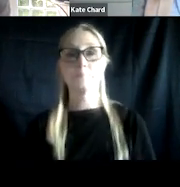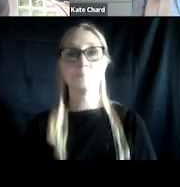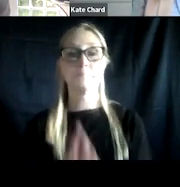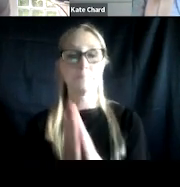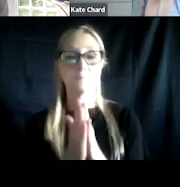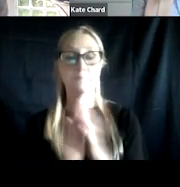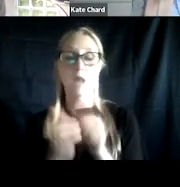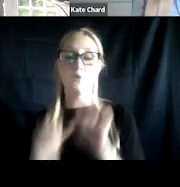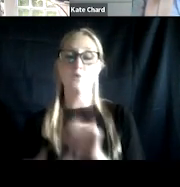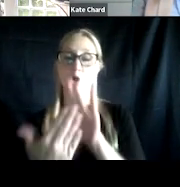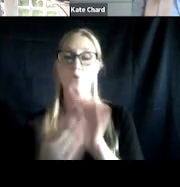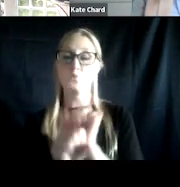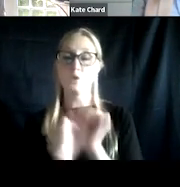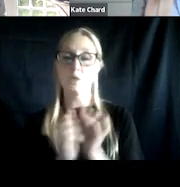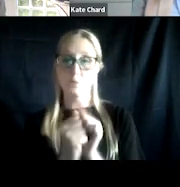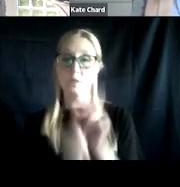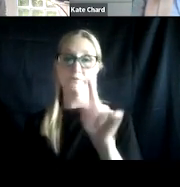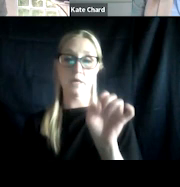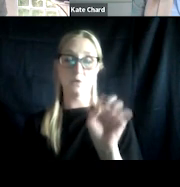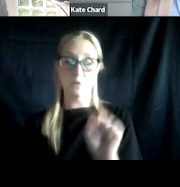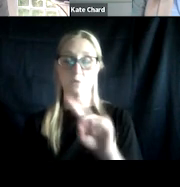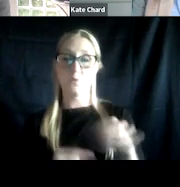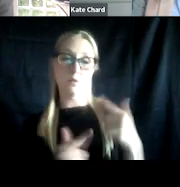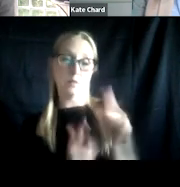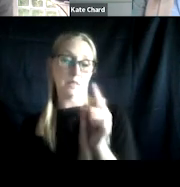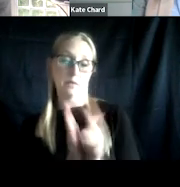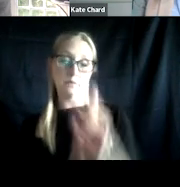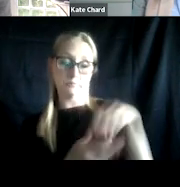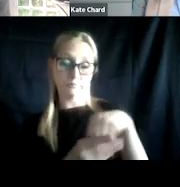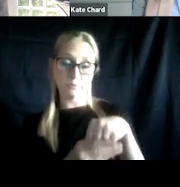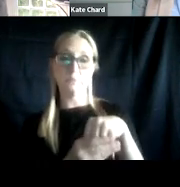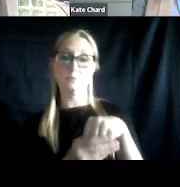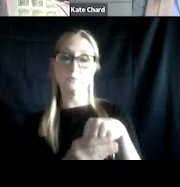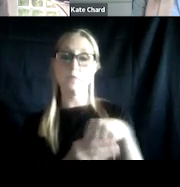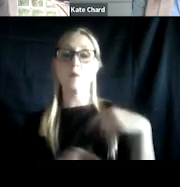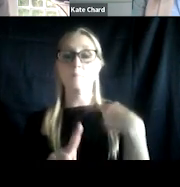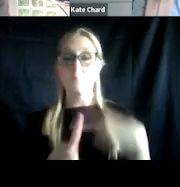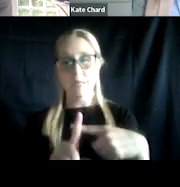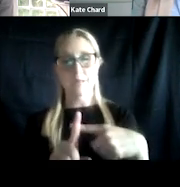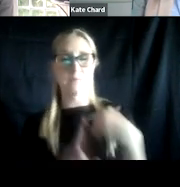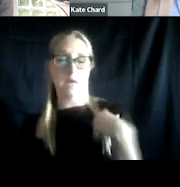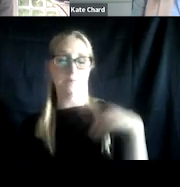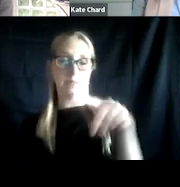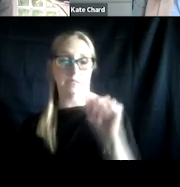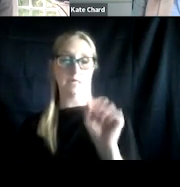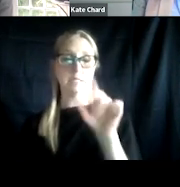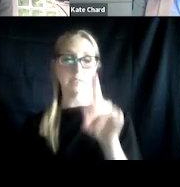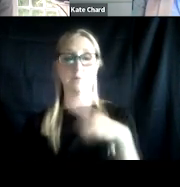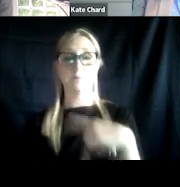working with veterans with criminal legal involvement who also have PTSD and substance use disorders. Just to give you a little bit of an overview